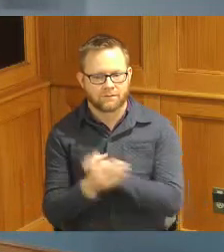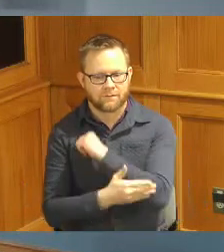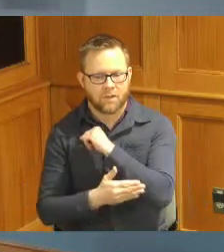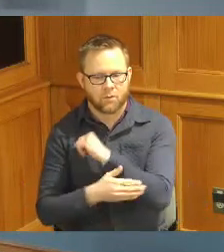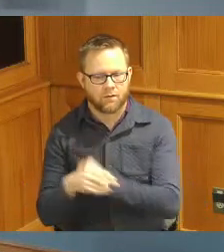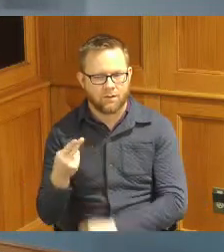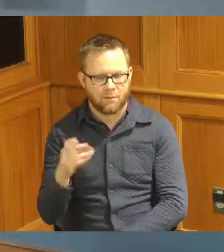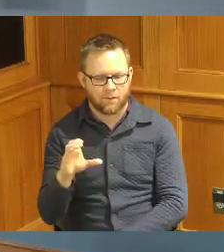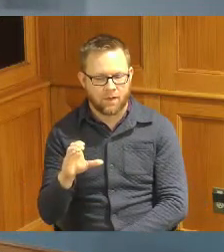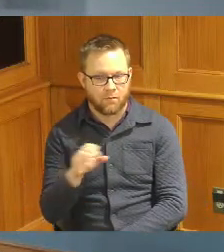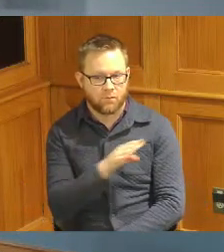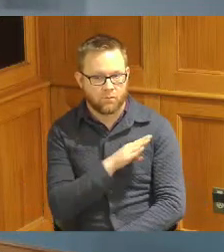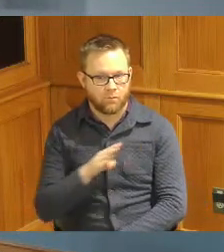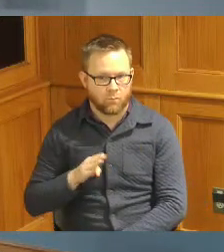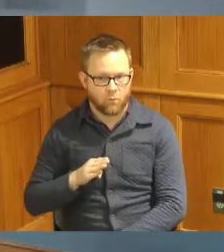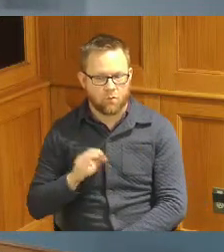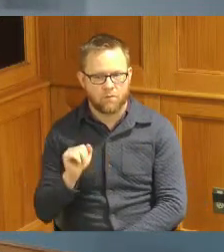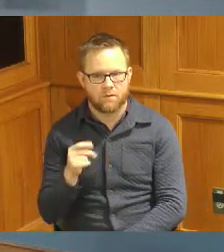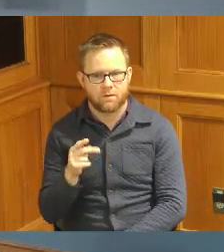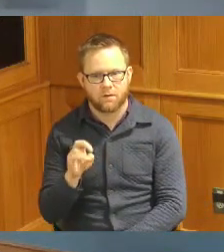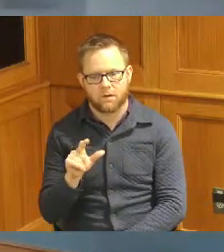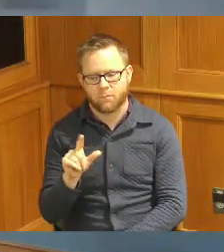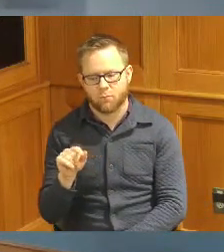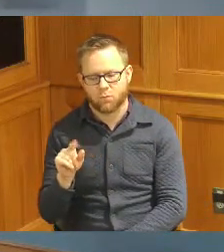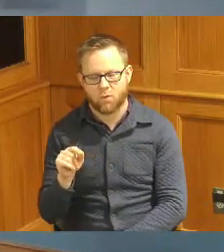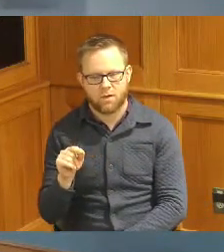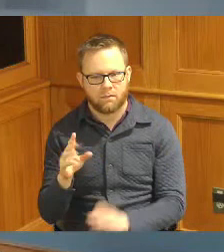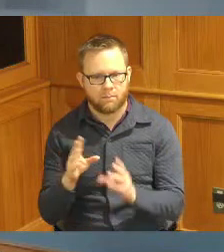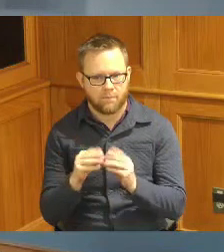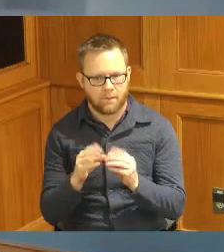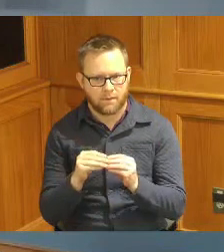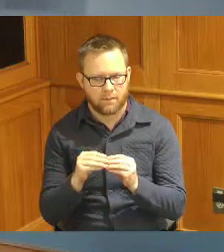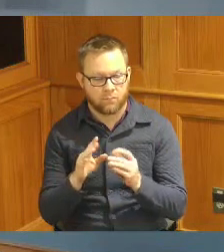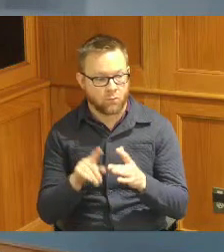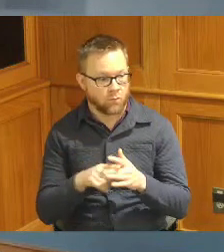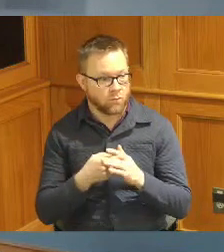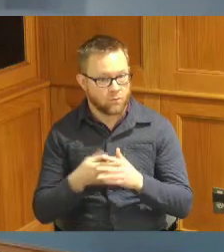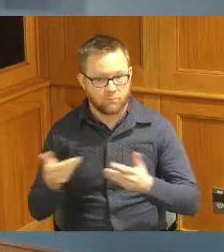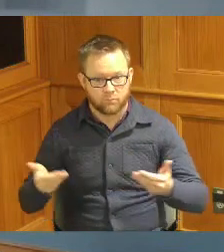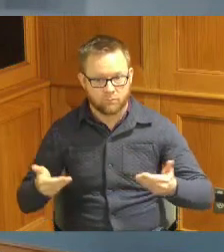Board of Commissioners April 20th meeting we'll start off with introductions on